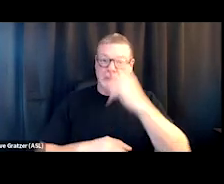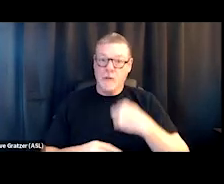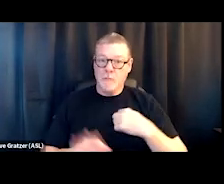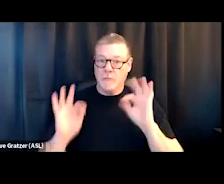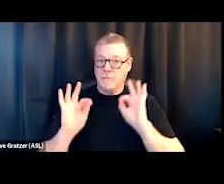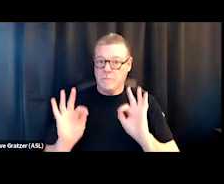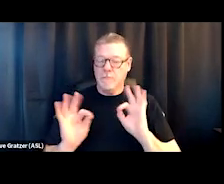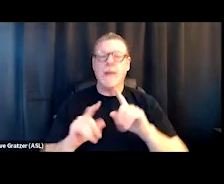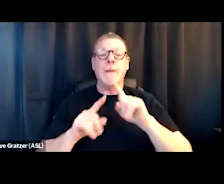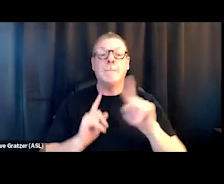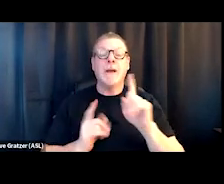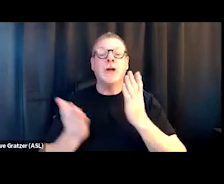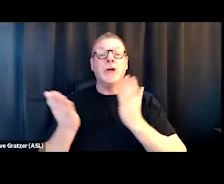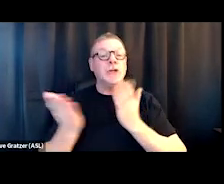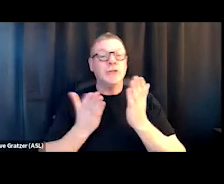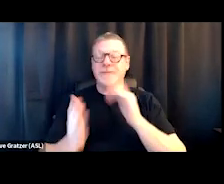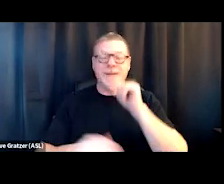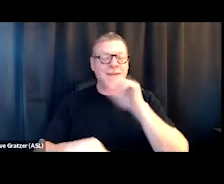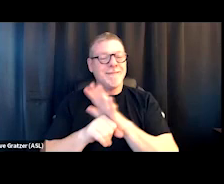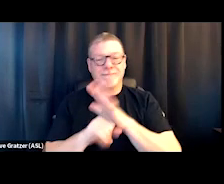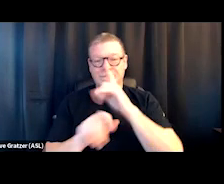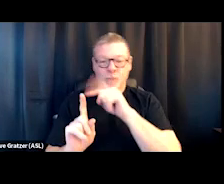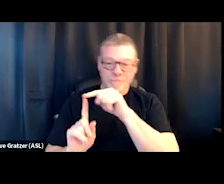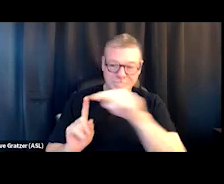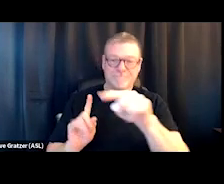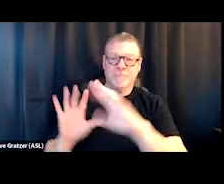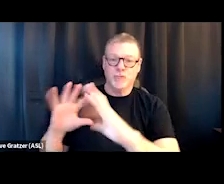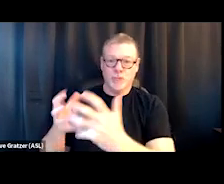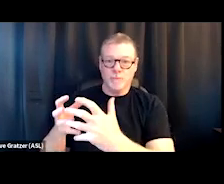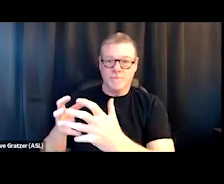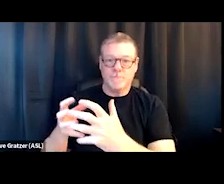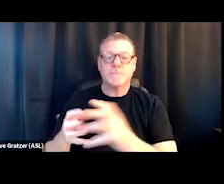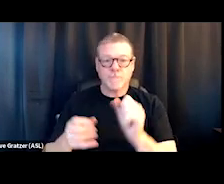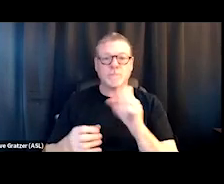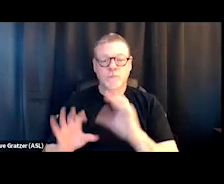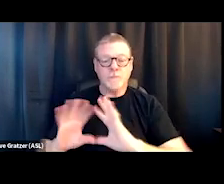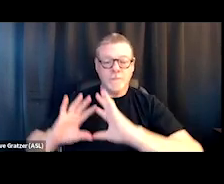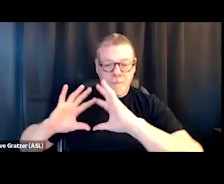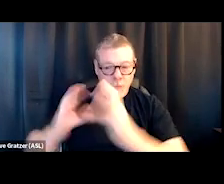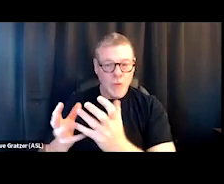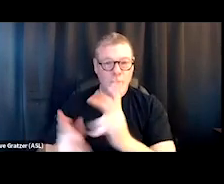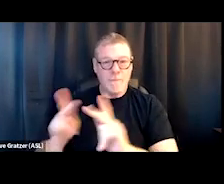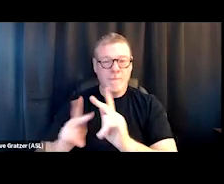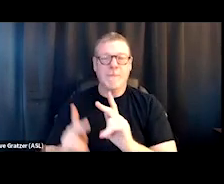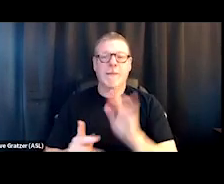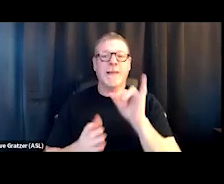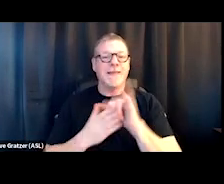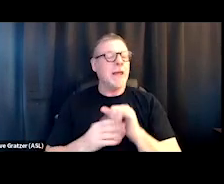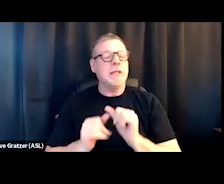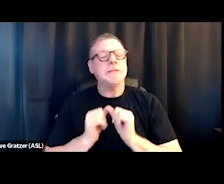but those services weren't adequate enough for this group. So it's a bandwidth of people that, you know, were just chronically being moved around